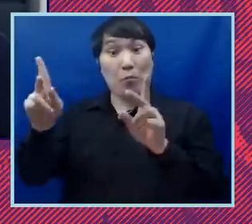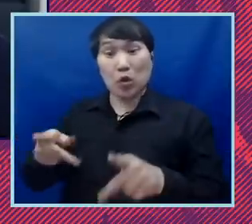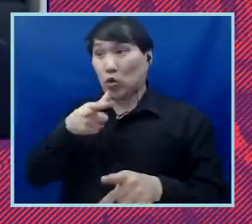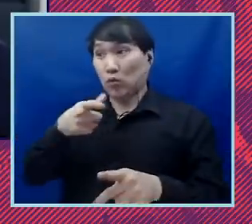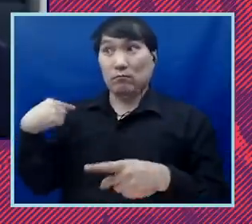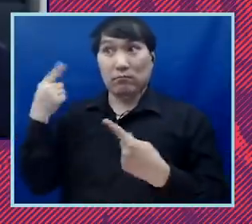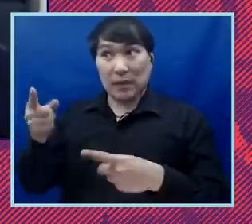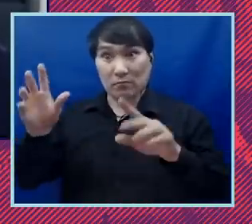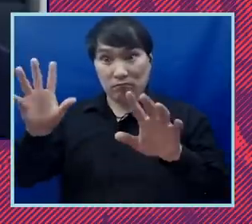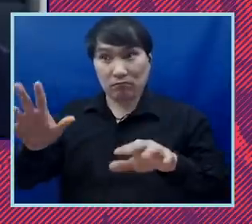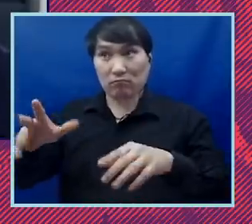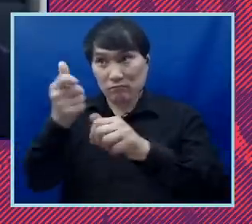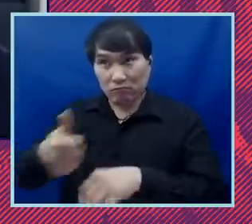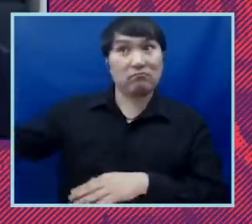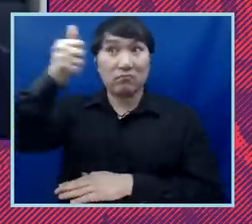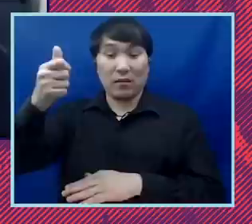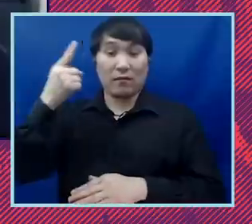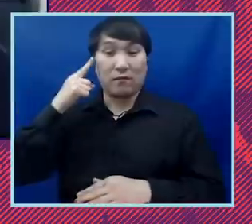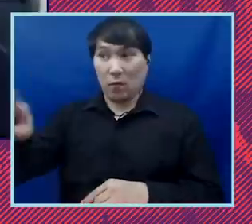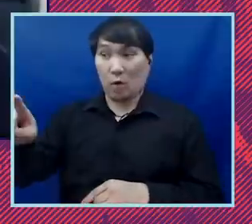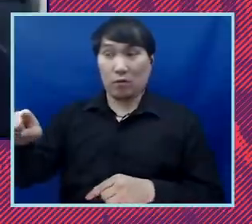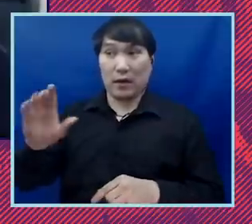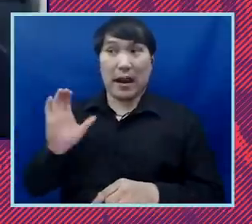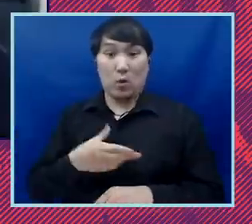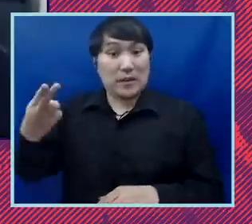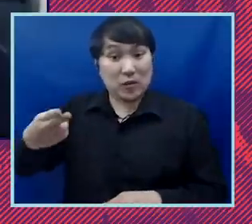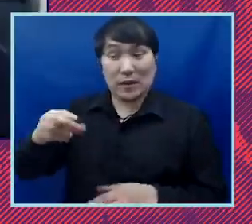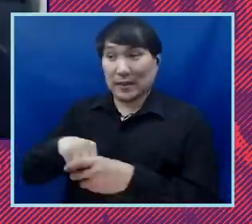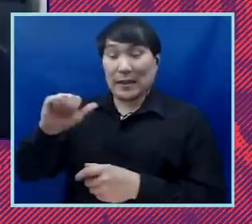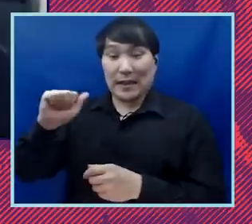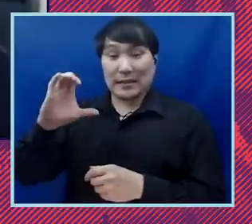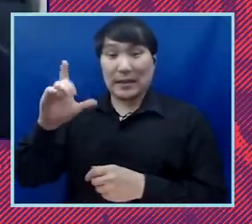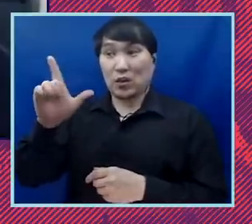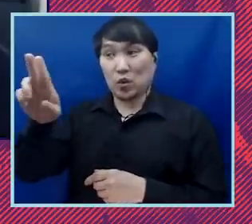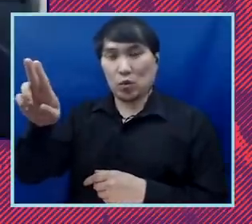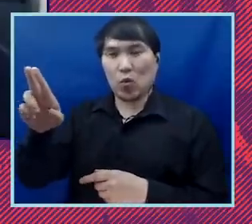organization in one hundred and one years. Talk to us about the importance of that of our agenda,